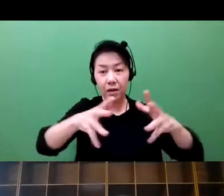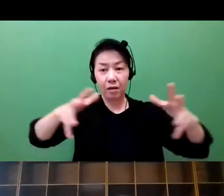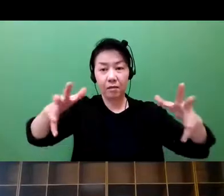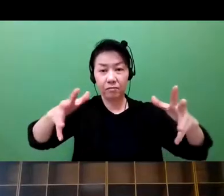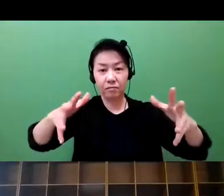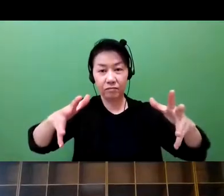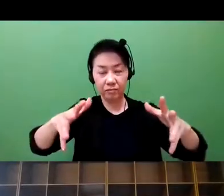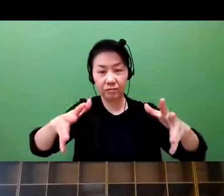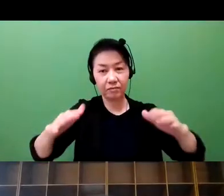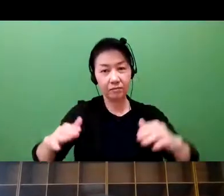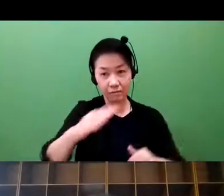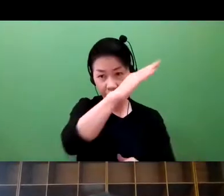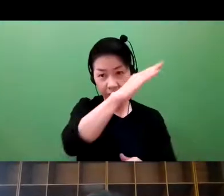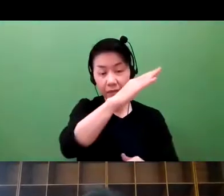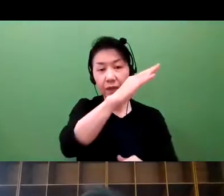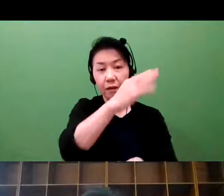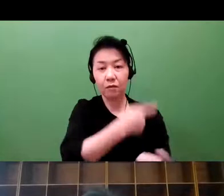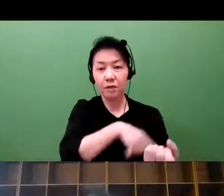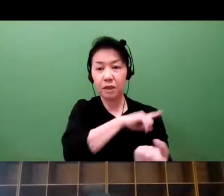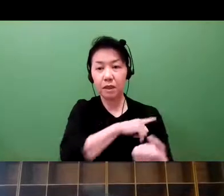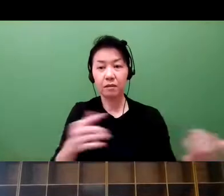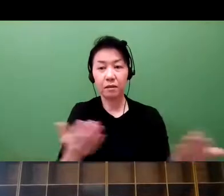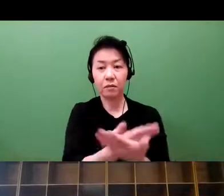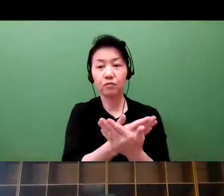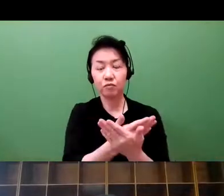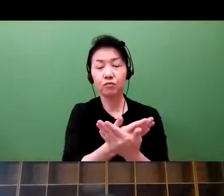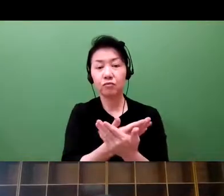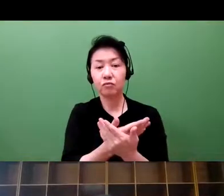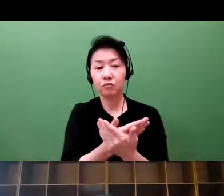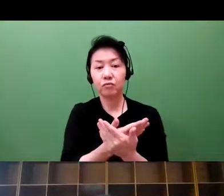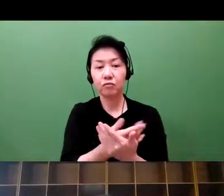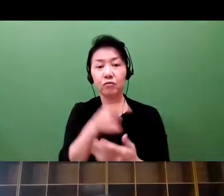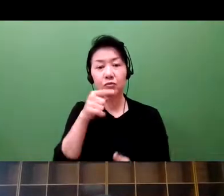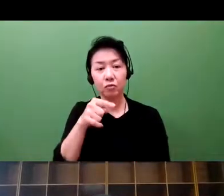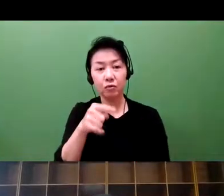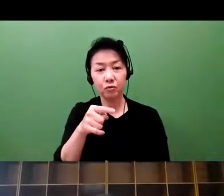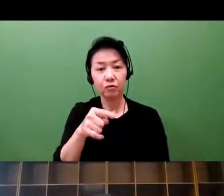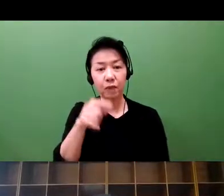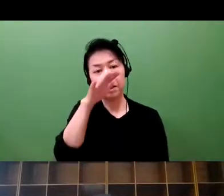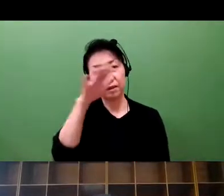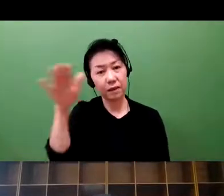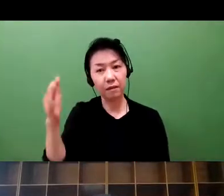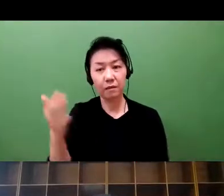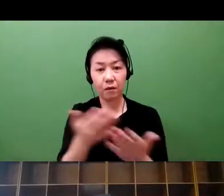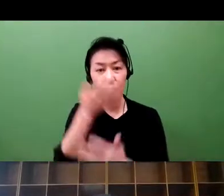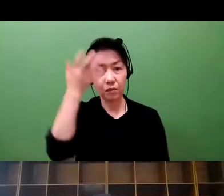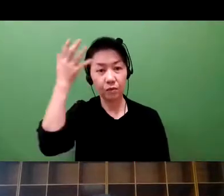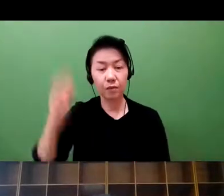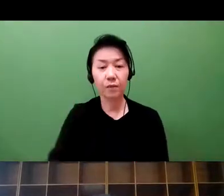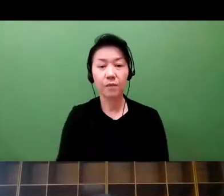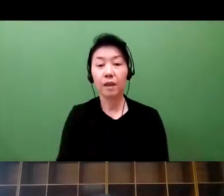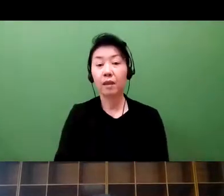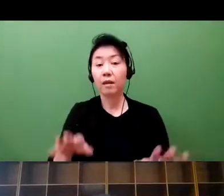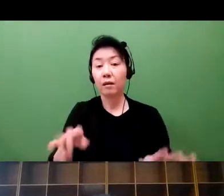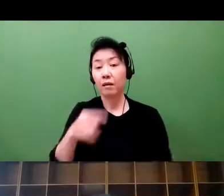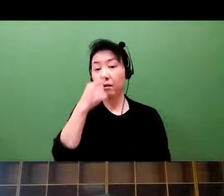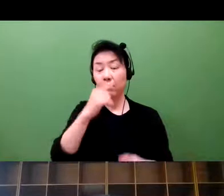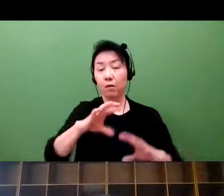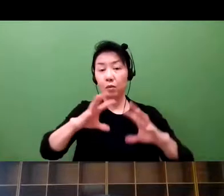of the industry, venture being able to make positive growth, explosive growth, because of that.